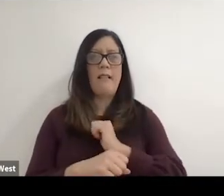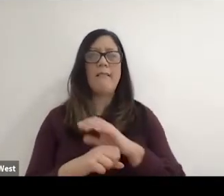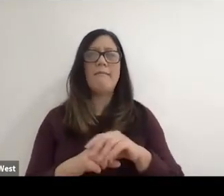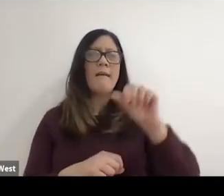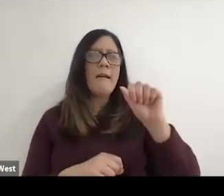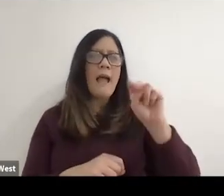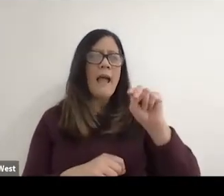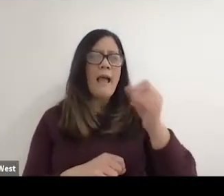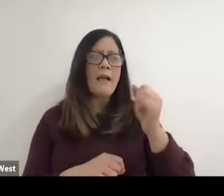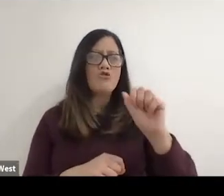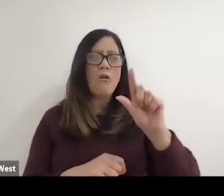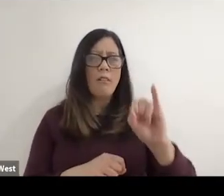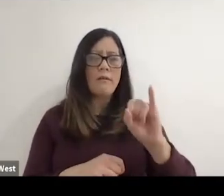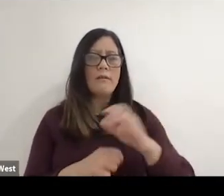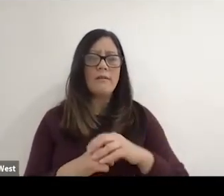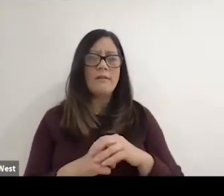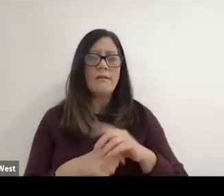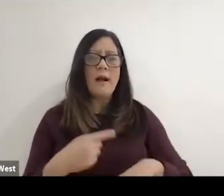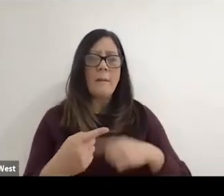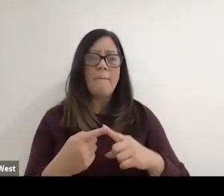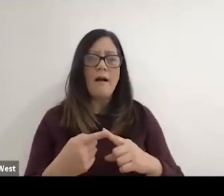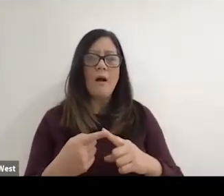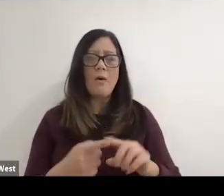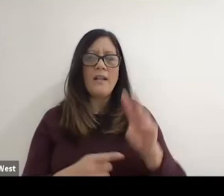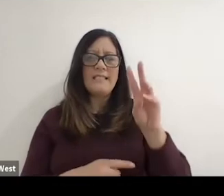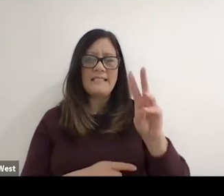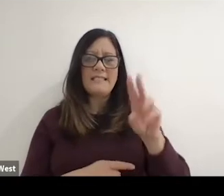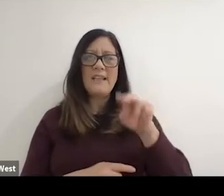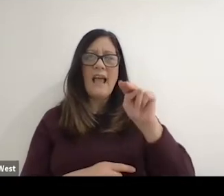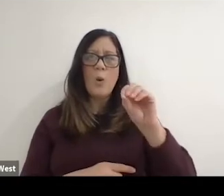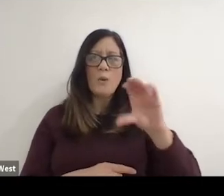the statistics Anjali with regard to there are six NOC's and NPC's now that